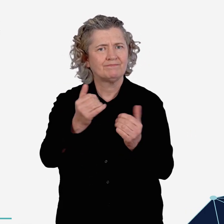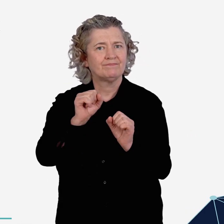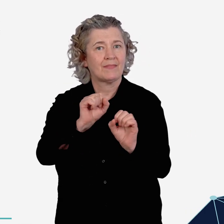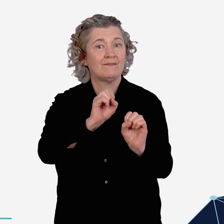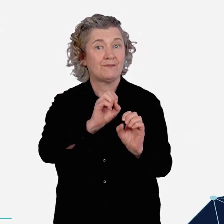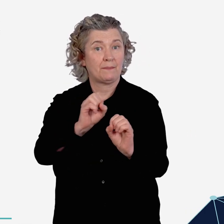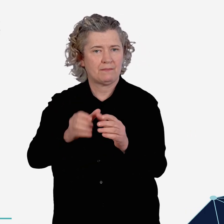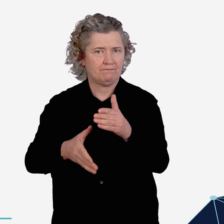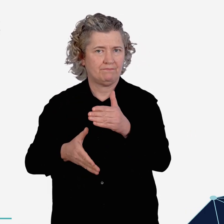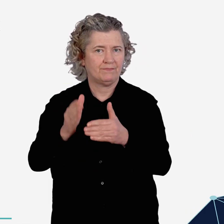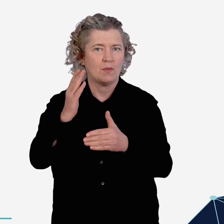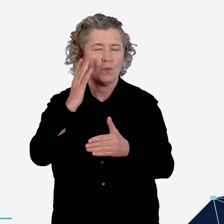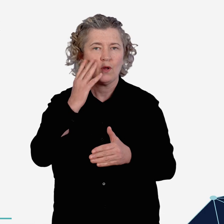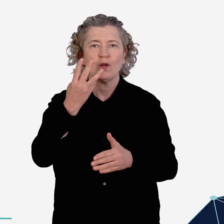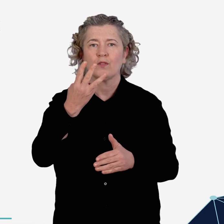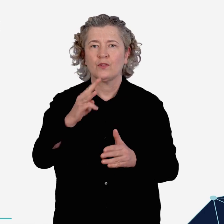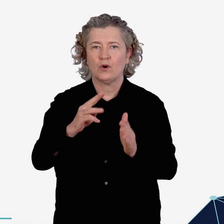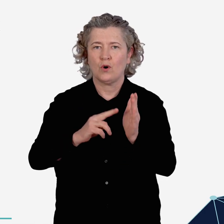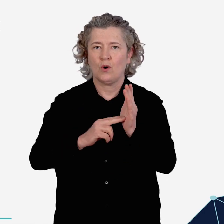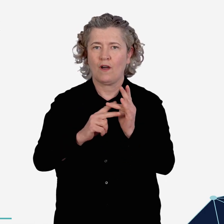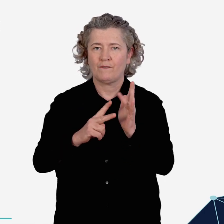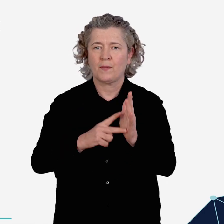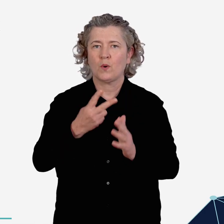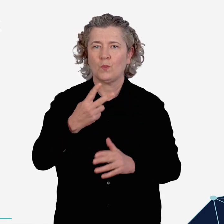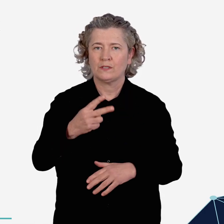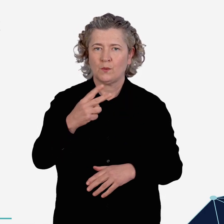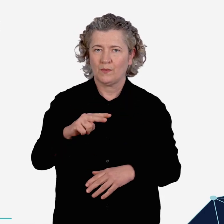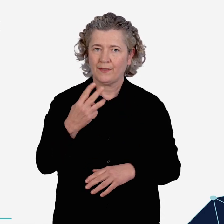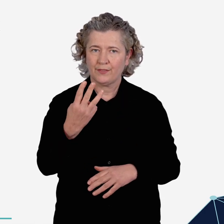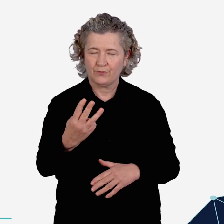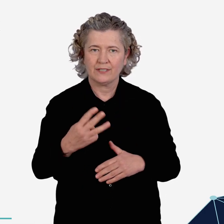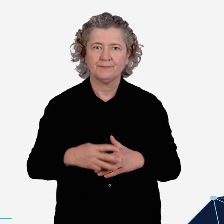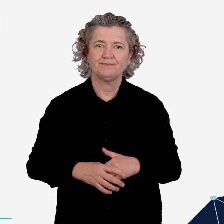We are seeking your feedback by 30 November 2023.